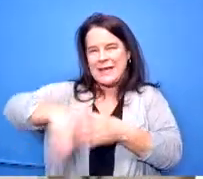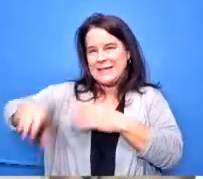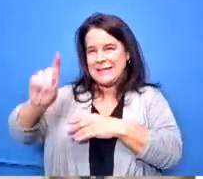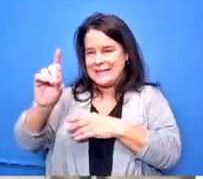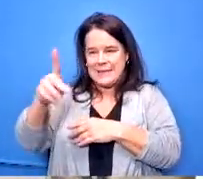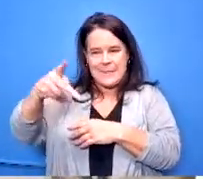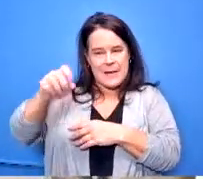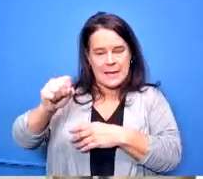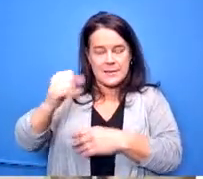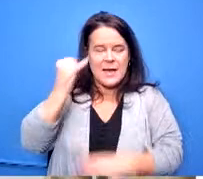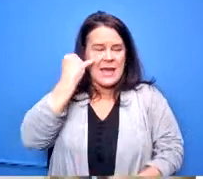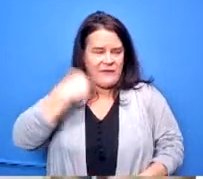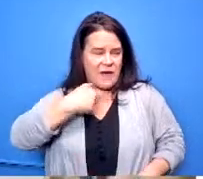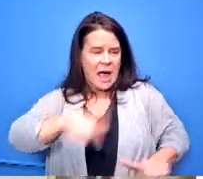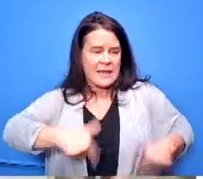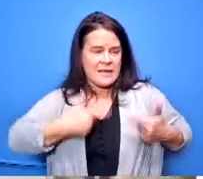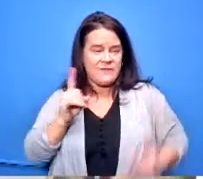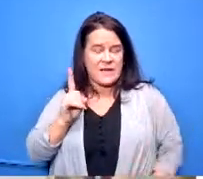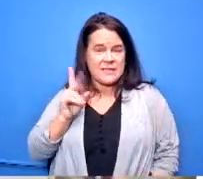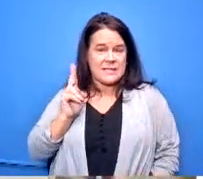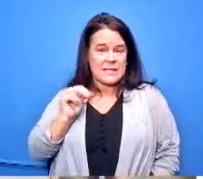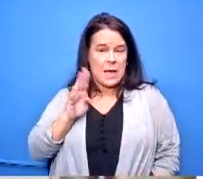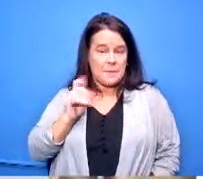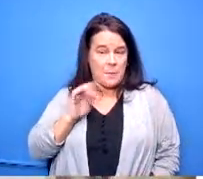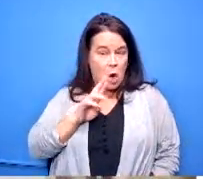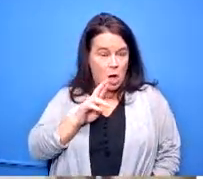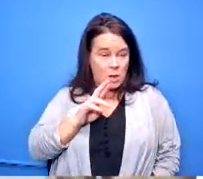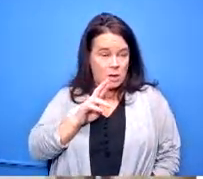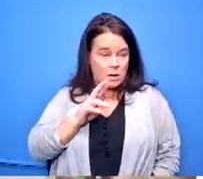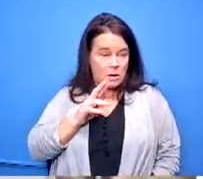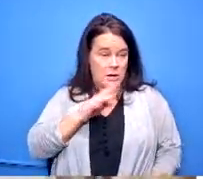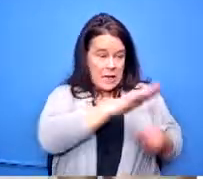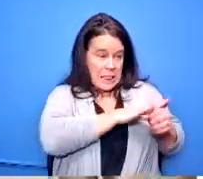if i live in the dunbar neighborhood i'm allowed to go to to opponents i'm allowed to go to meadow